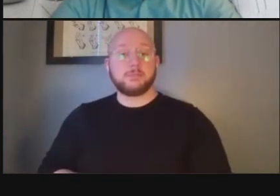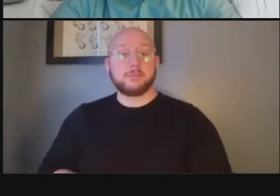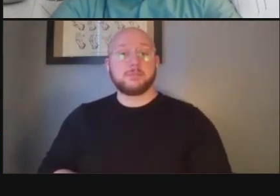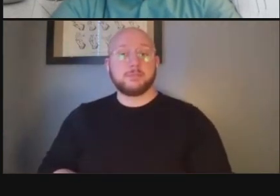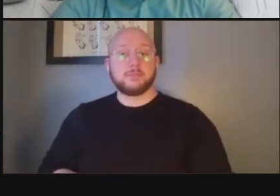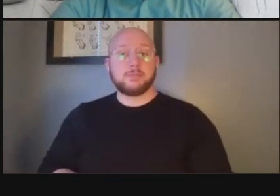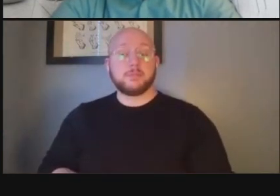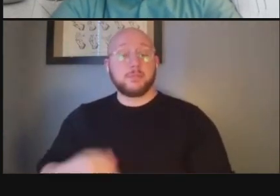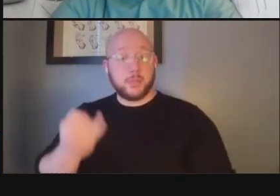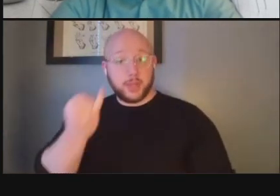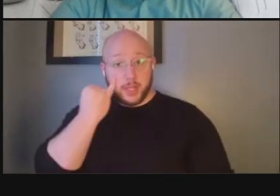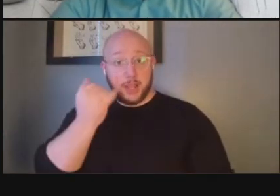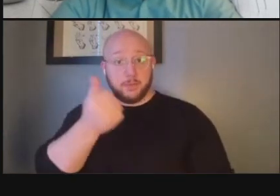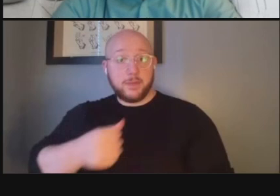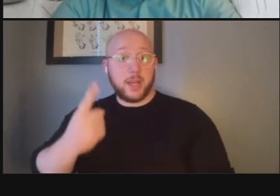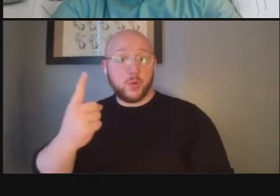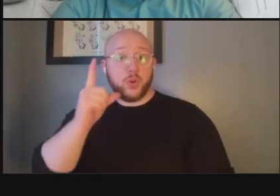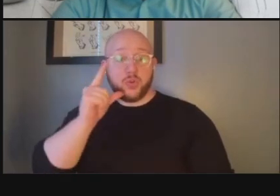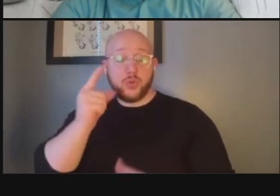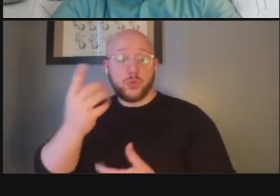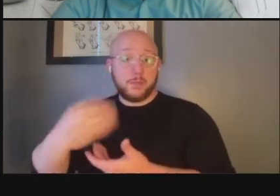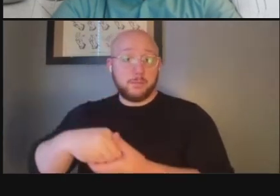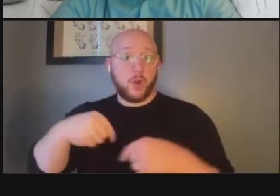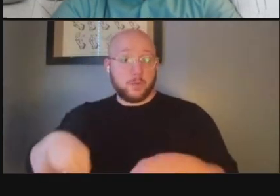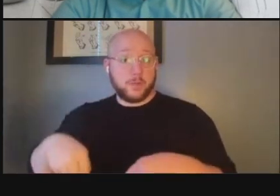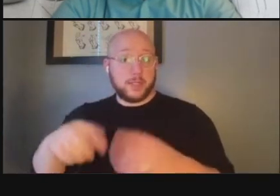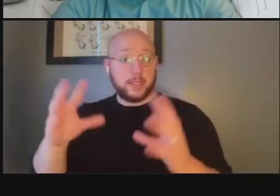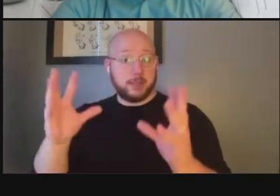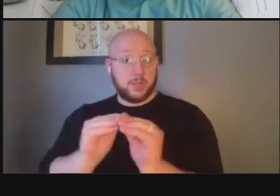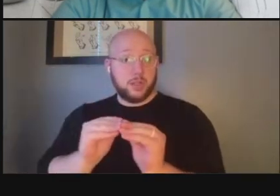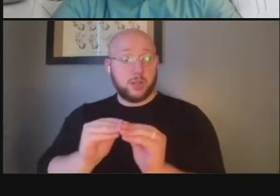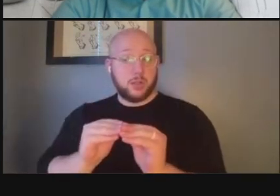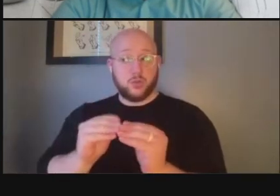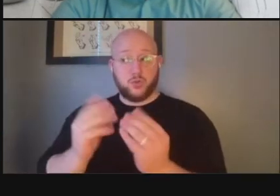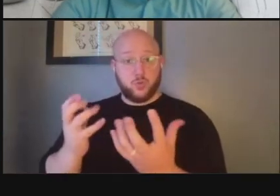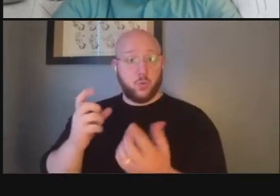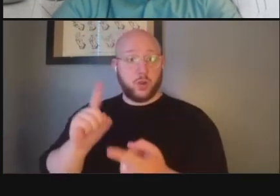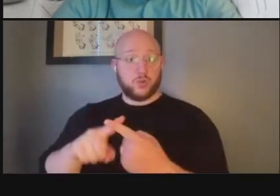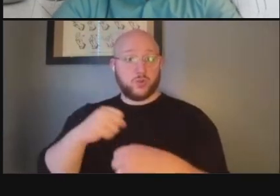if there's anybody who's attending this meeting who you know wants to make sure we're linked to